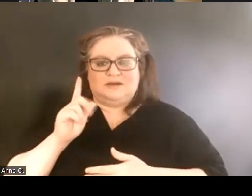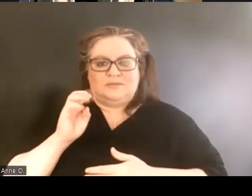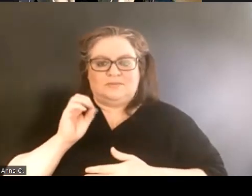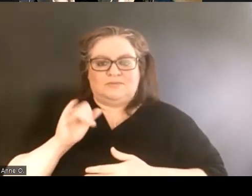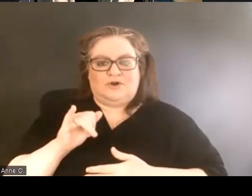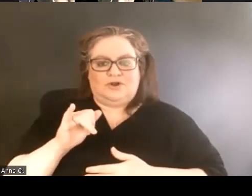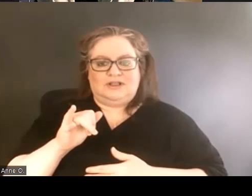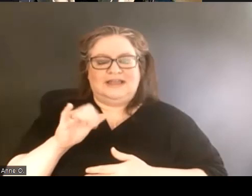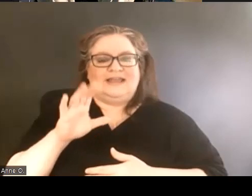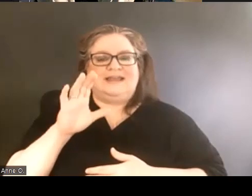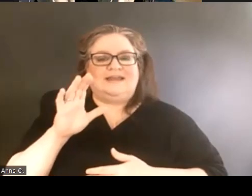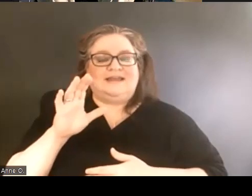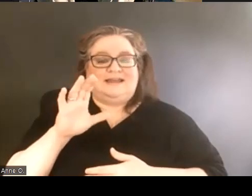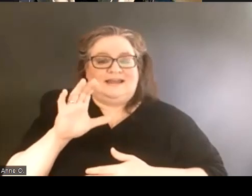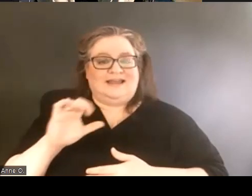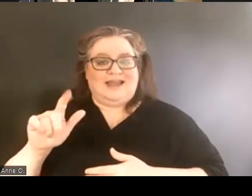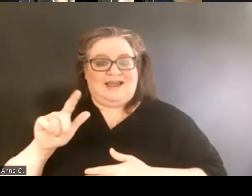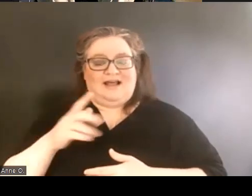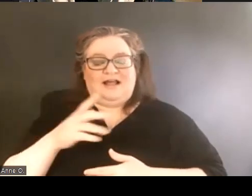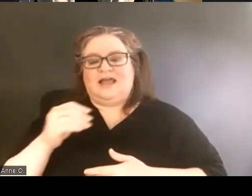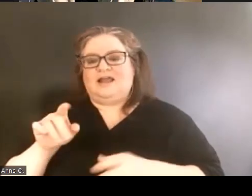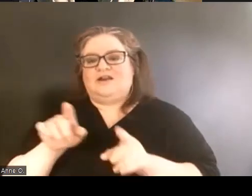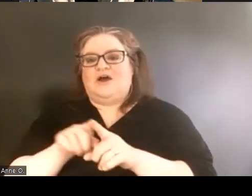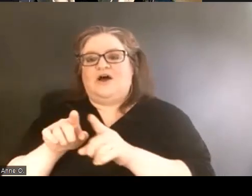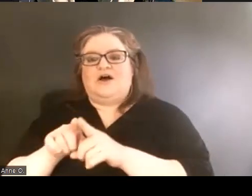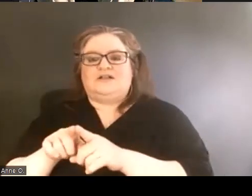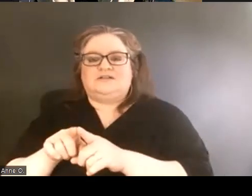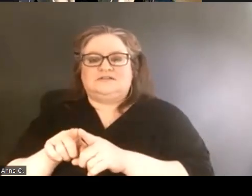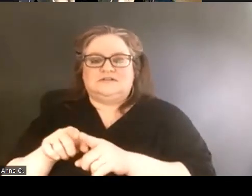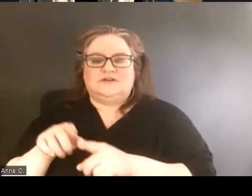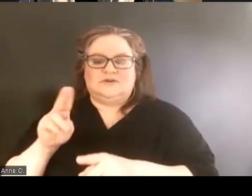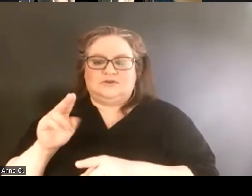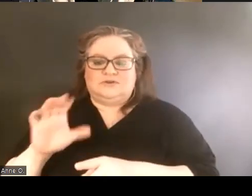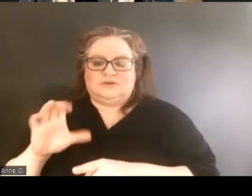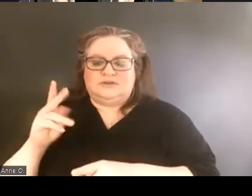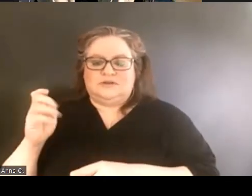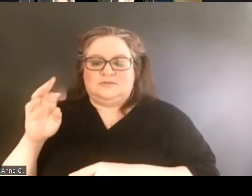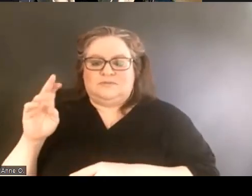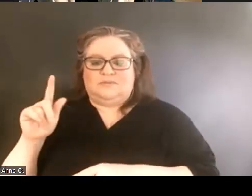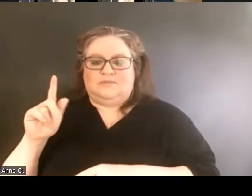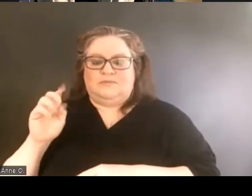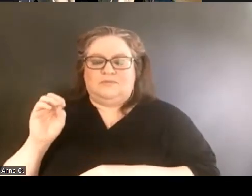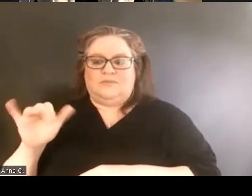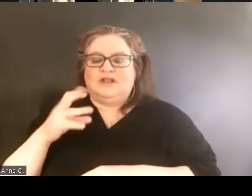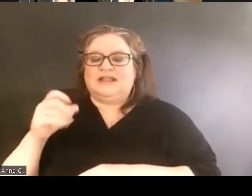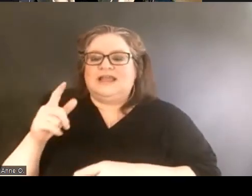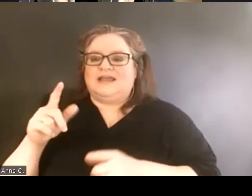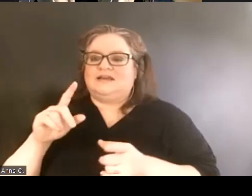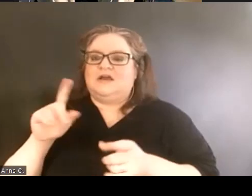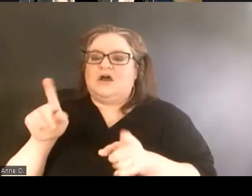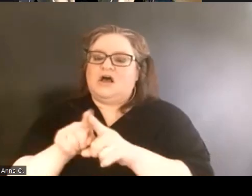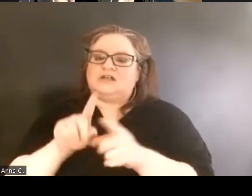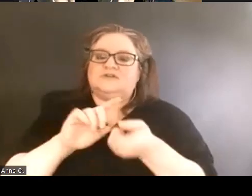And also to change a culture where quite honestly,